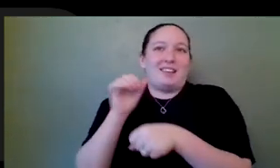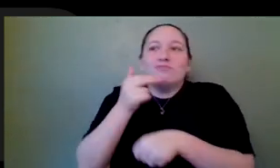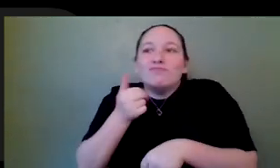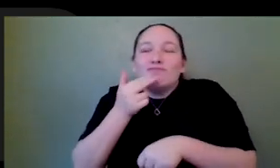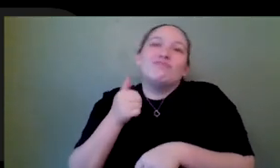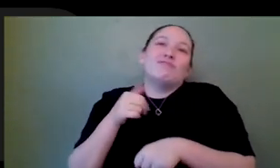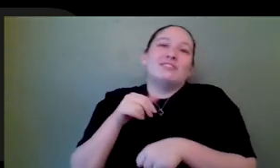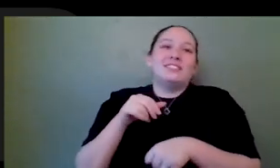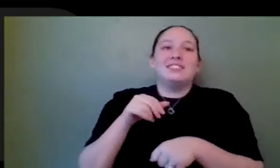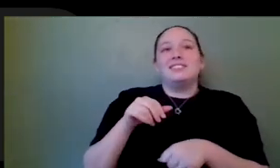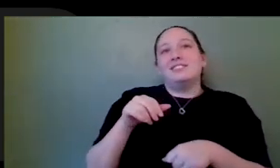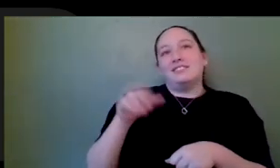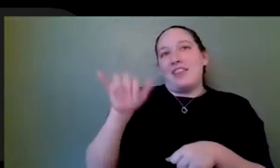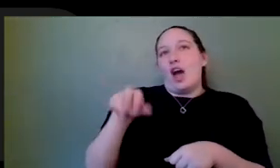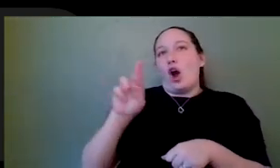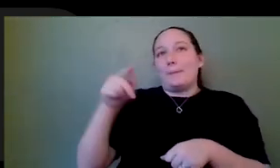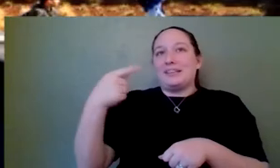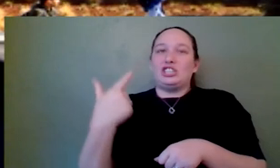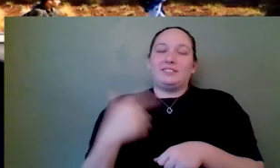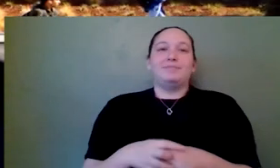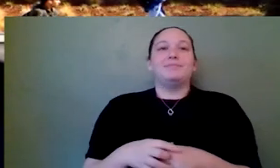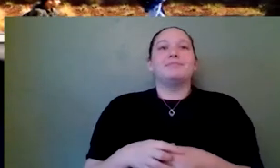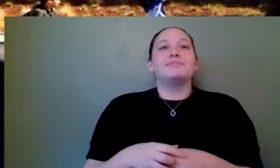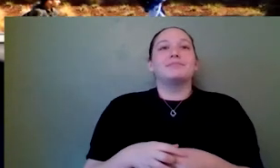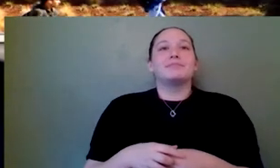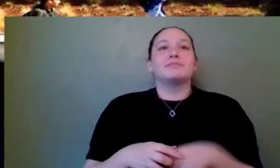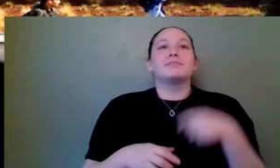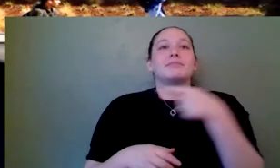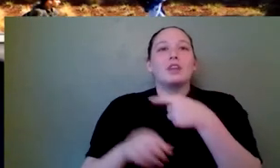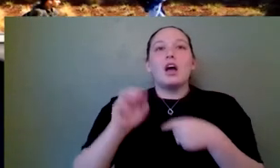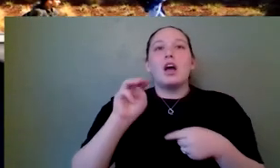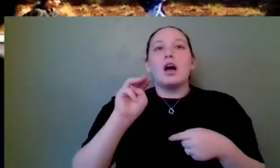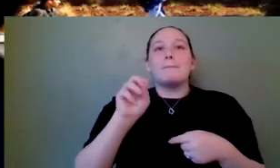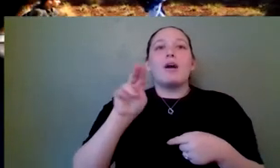a paper RPG. They didn't, so I just want to let everybody know, Larry, for a while, but didn't you